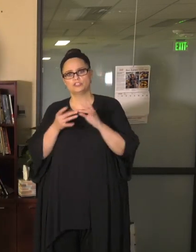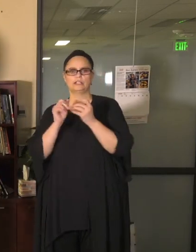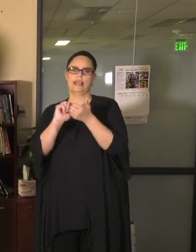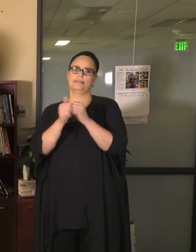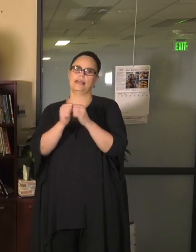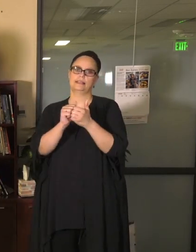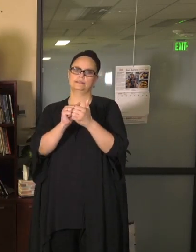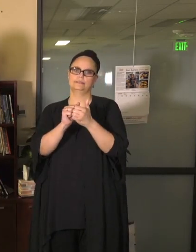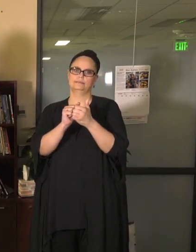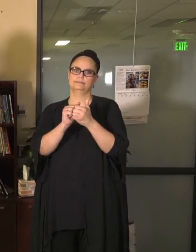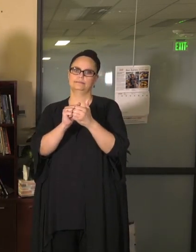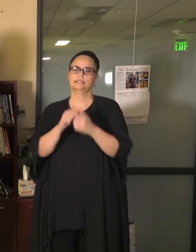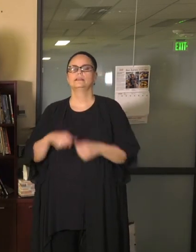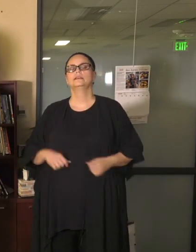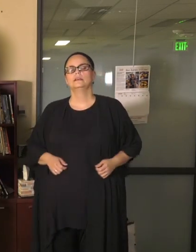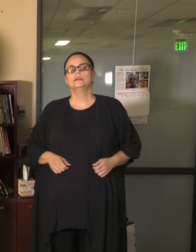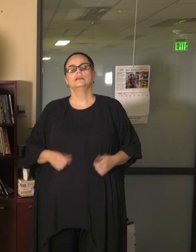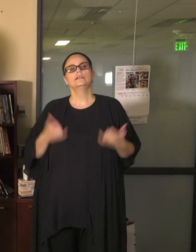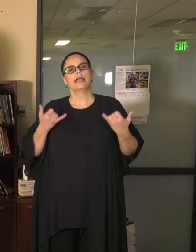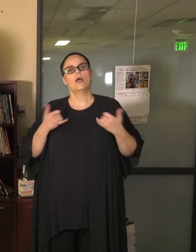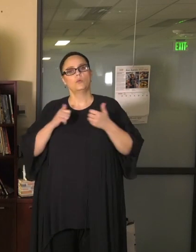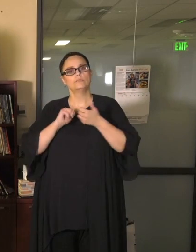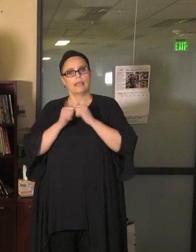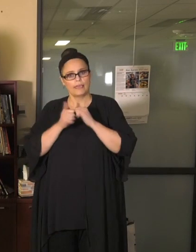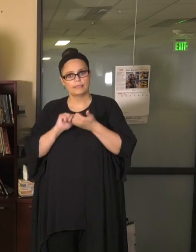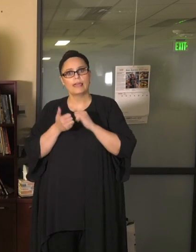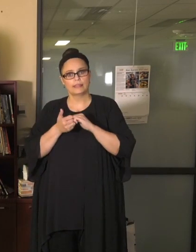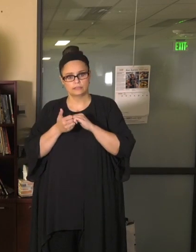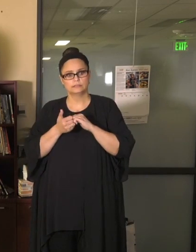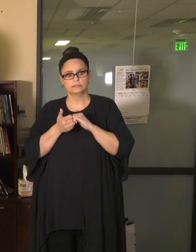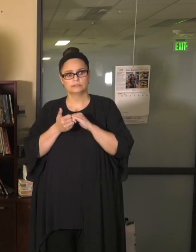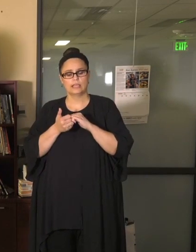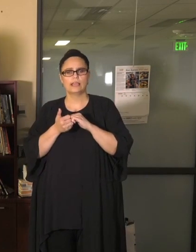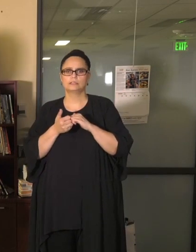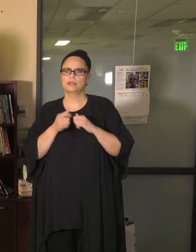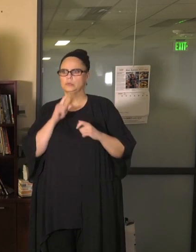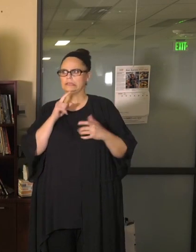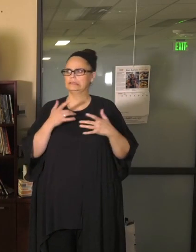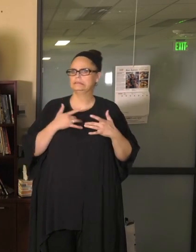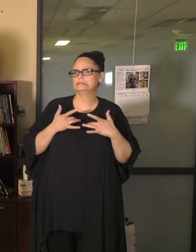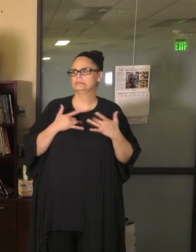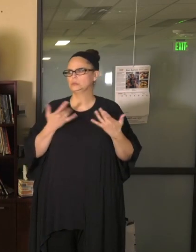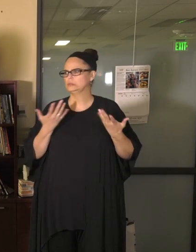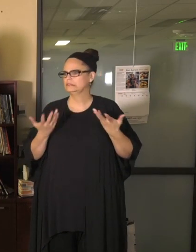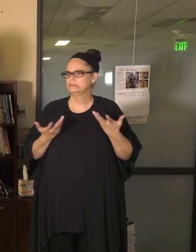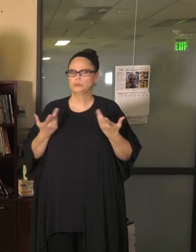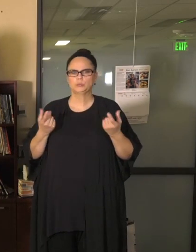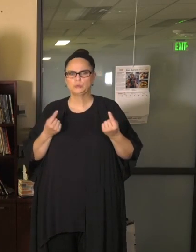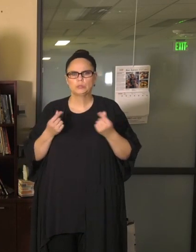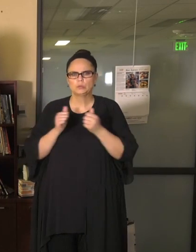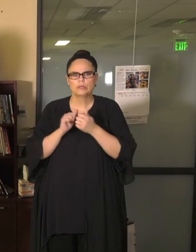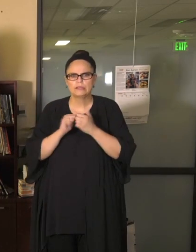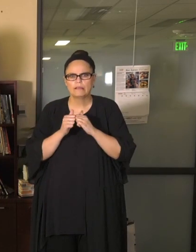athletics has been a big question for you. You may know the Minnesota State High School League